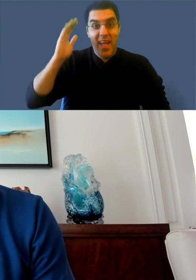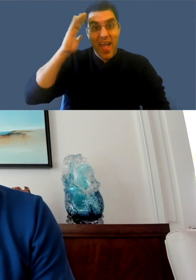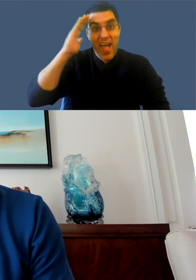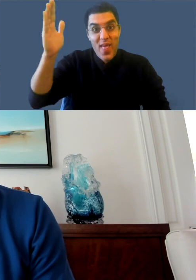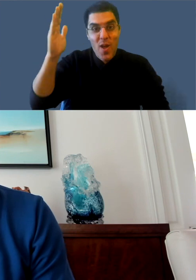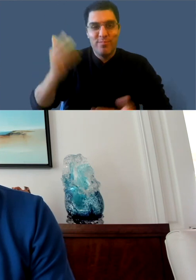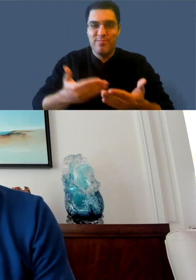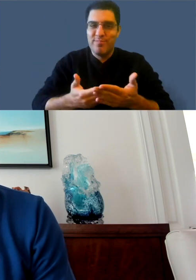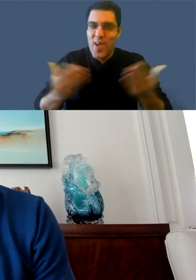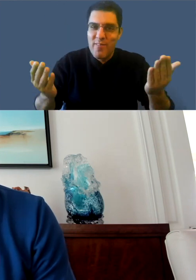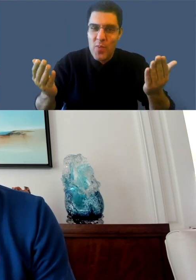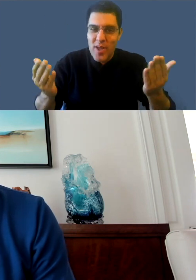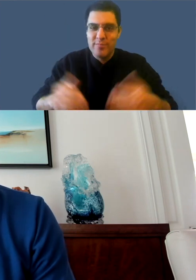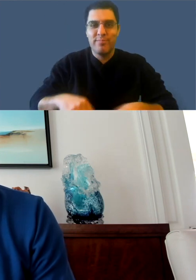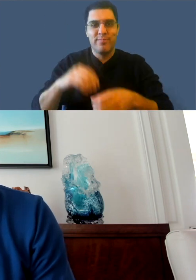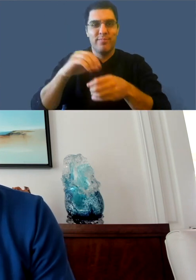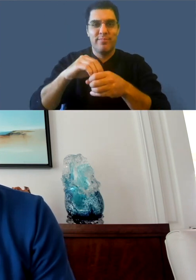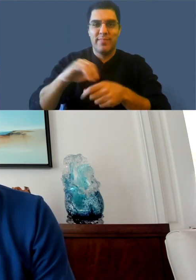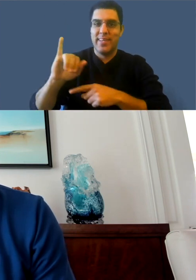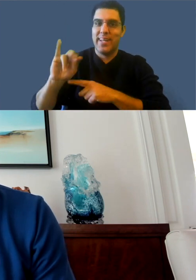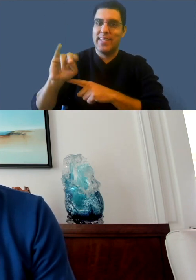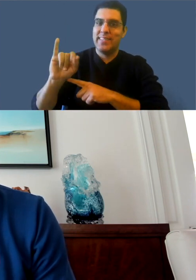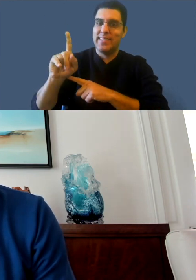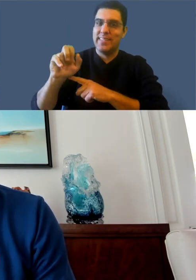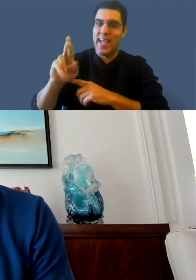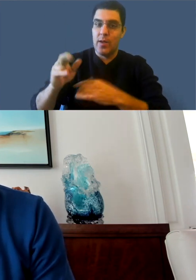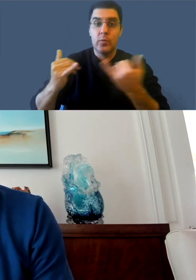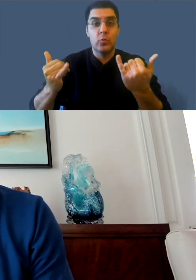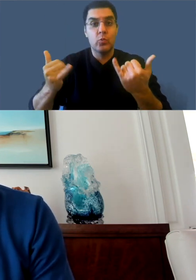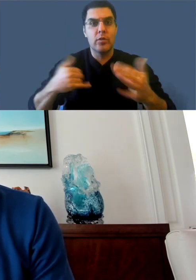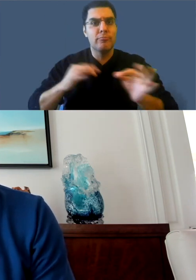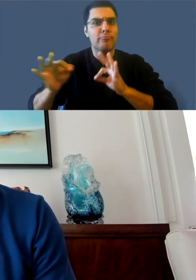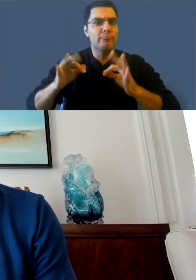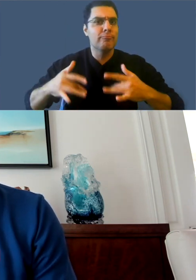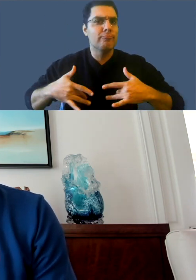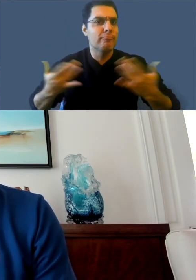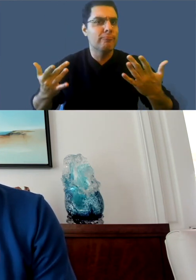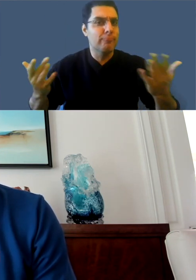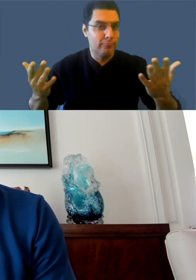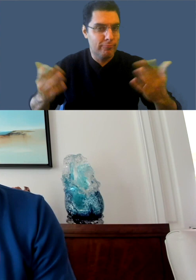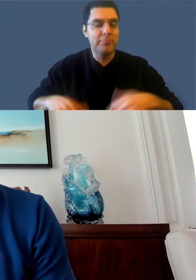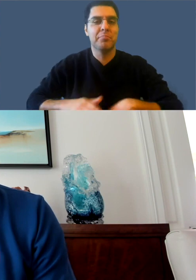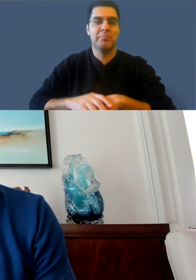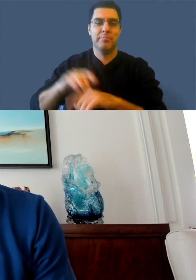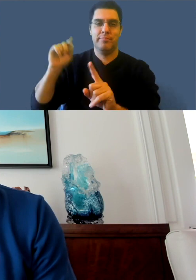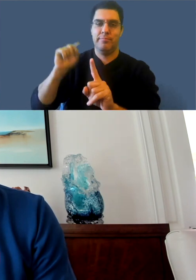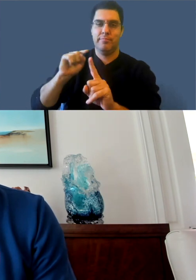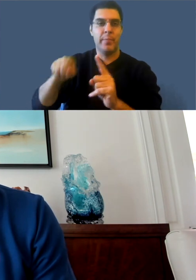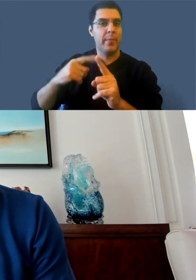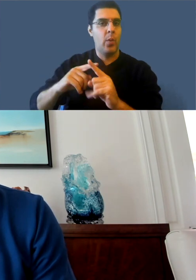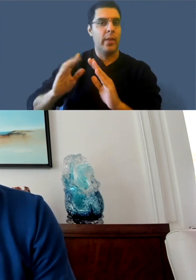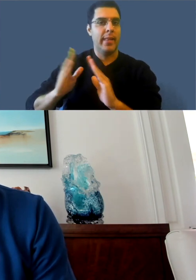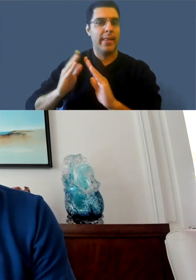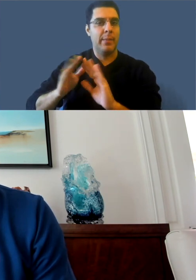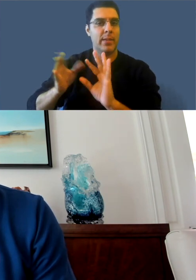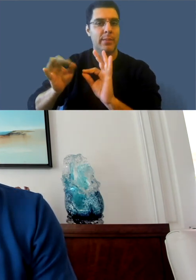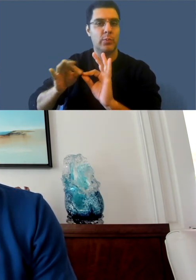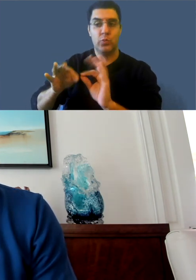Hello insiders, today we're gonna update you about community captions. As a reminder, community captions are going away.